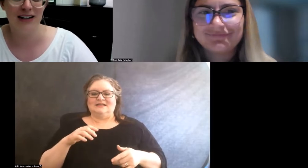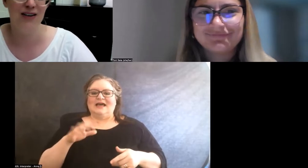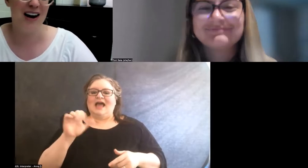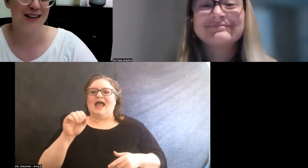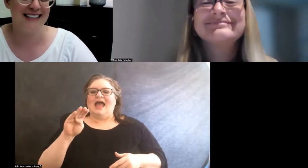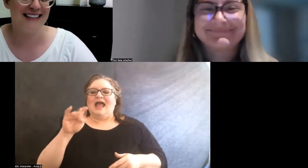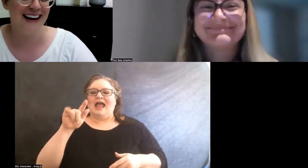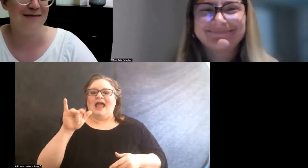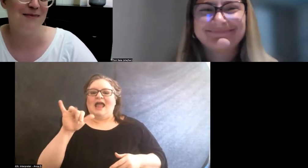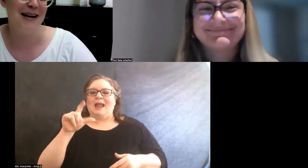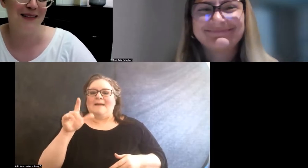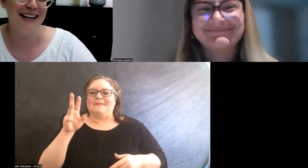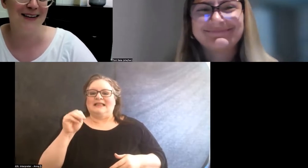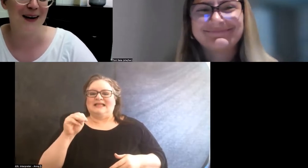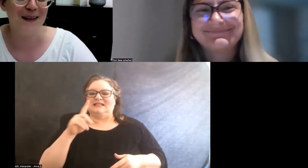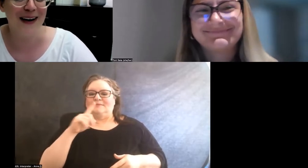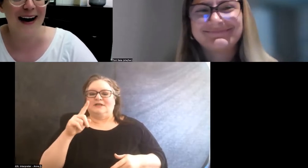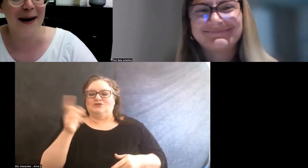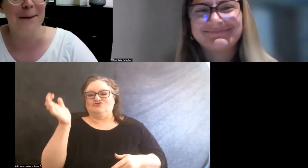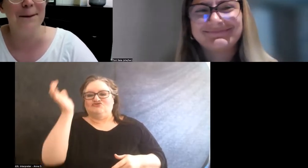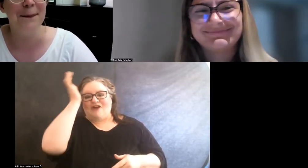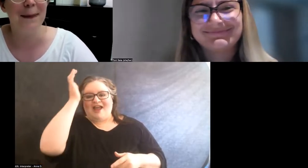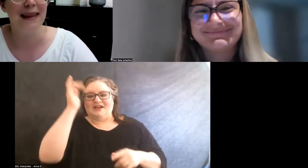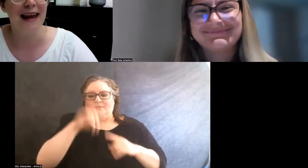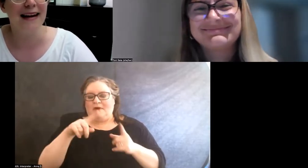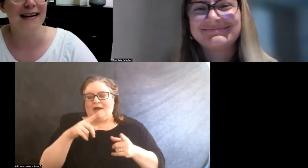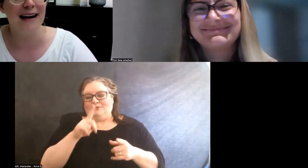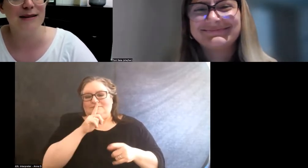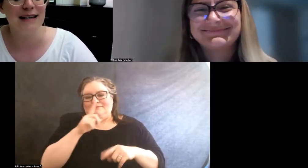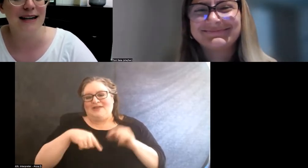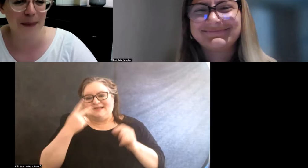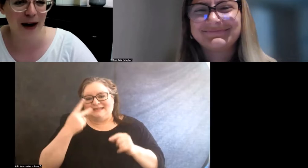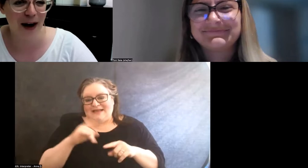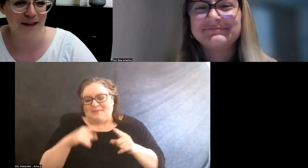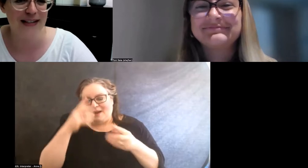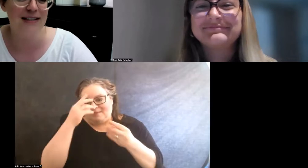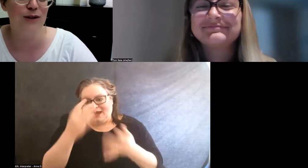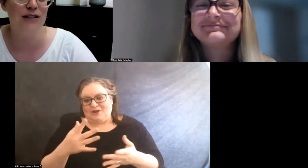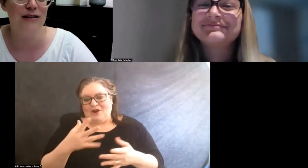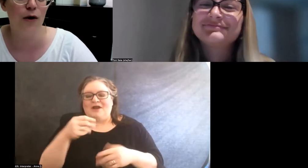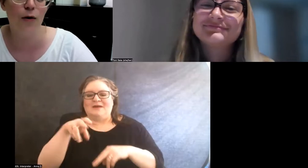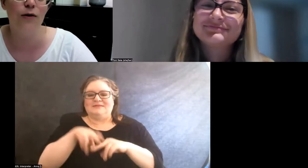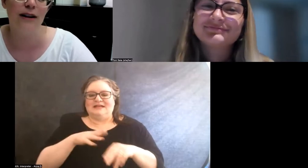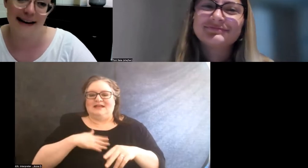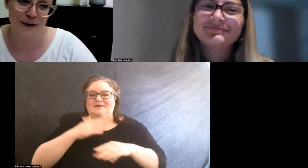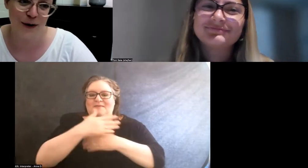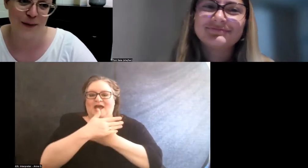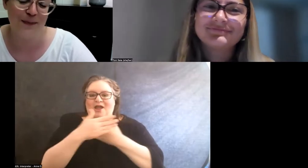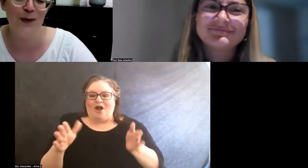But you can't really see that, but I'm letting you know. And I'm sitting in my office, which is an old classroom.